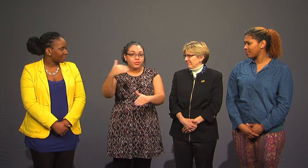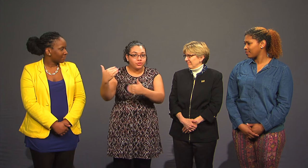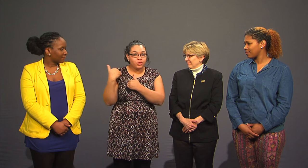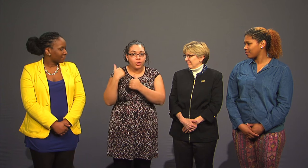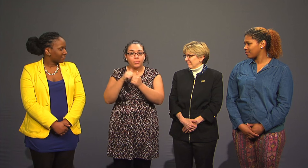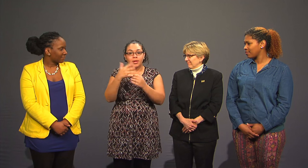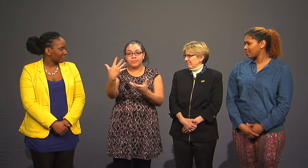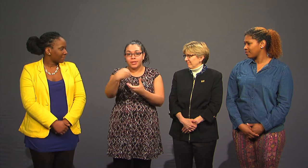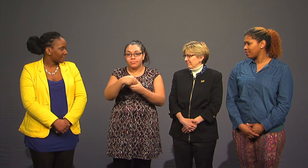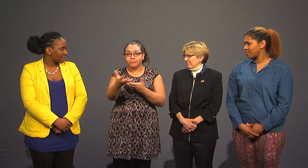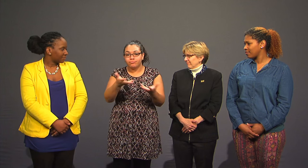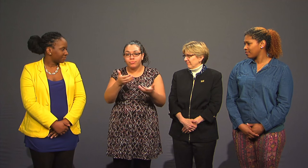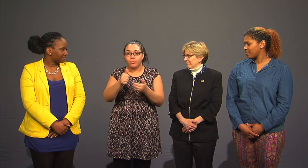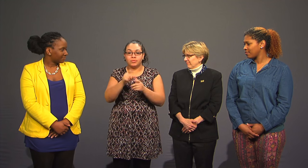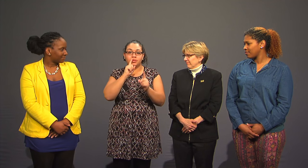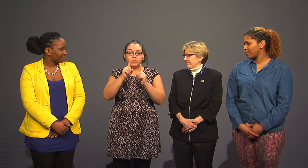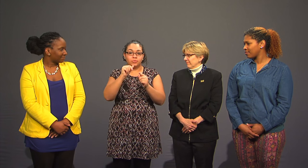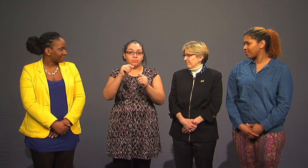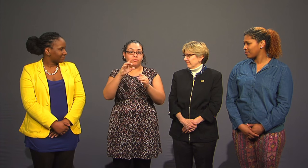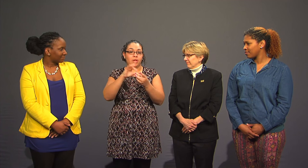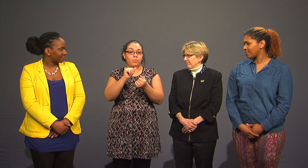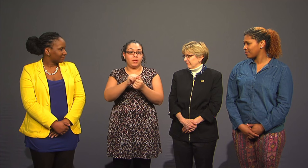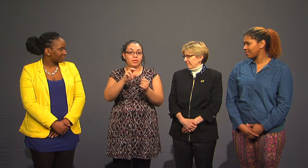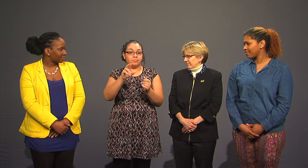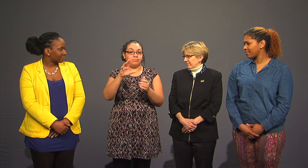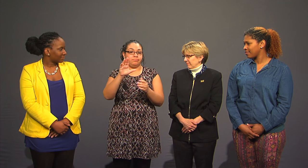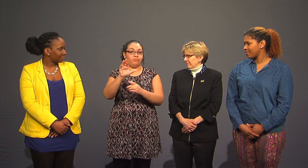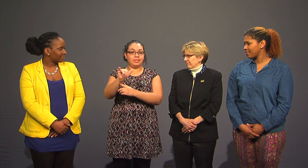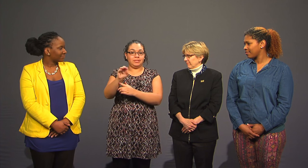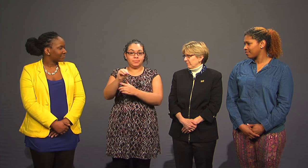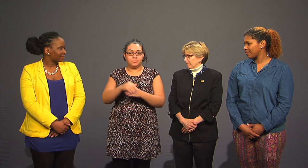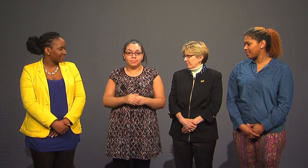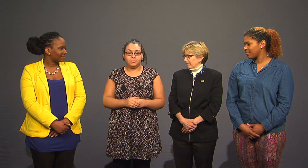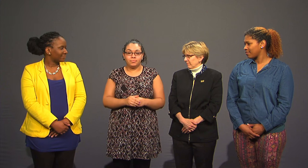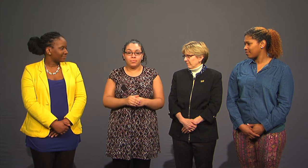This group will be charged with engaging in discussions related to issues on campus.